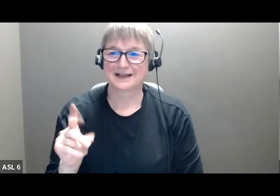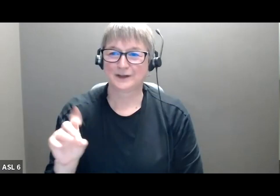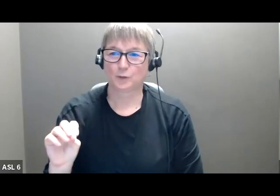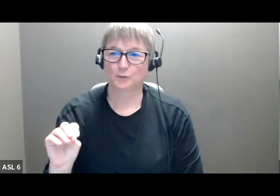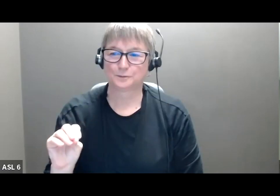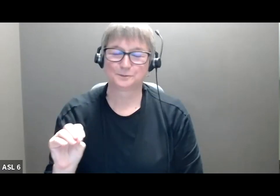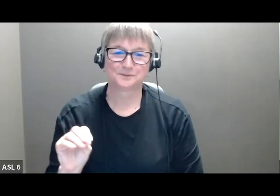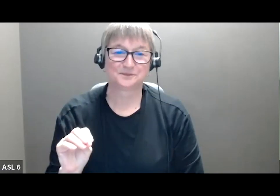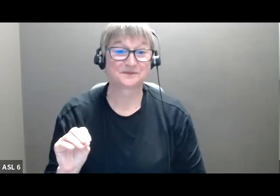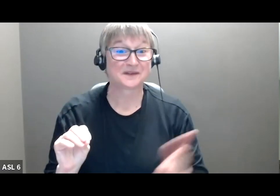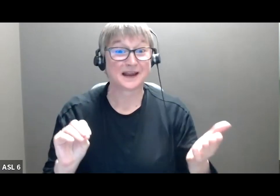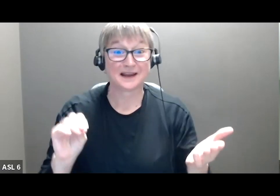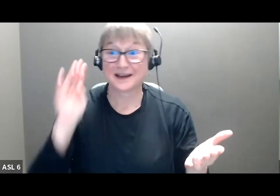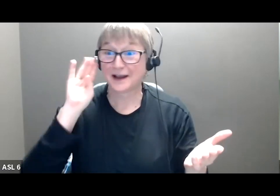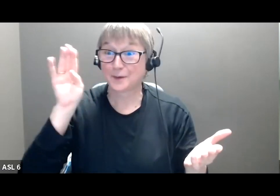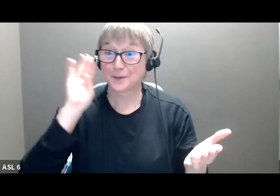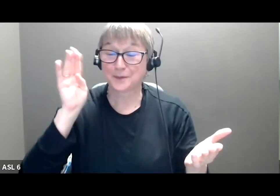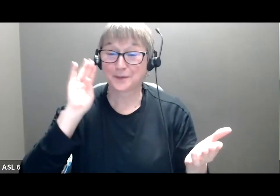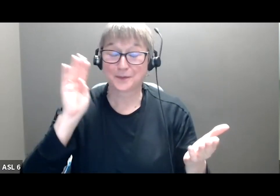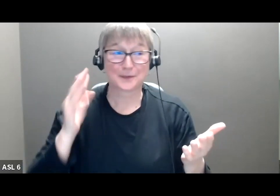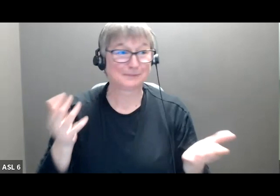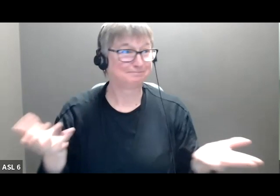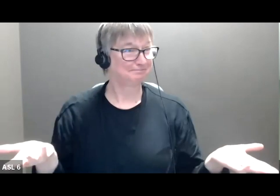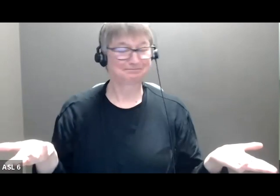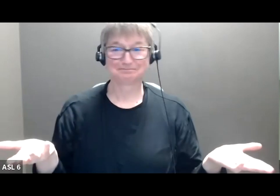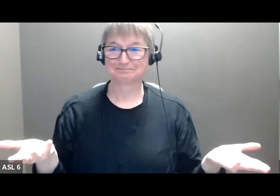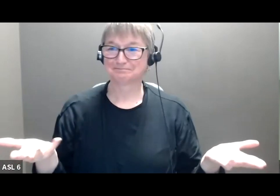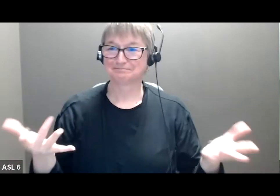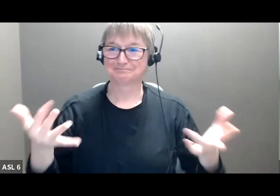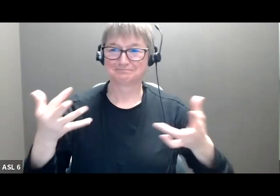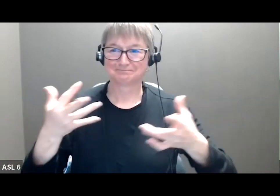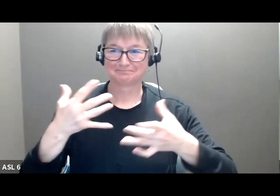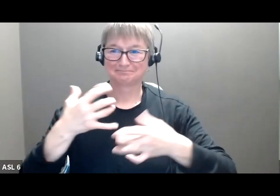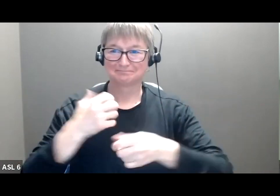Well hello again everybody. Here we are at the end of this amazing virtual conference, which has